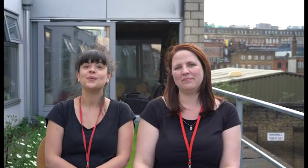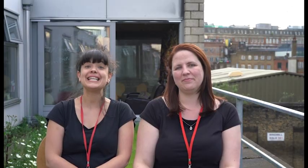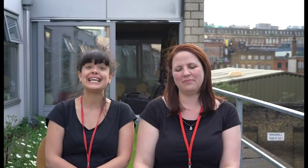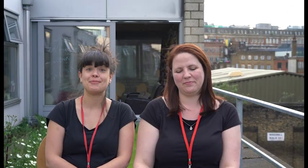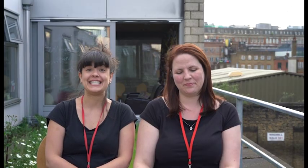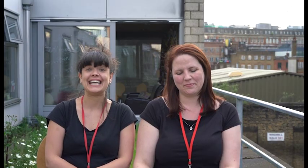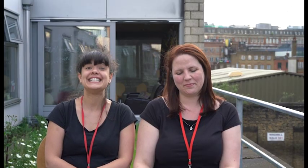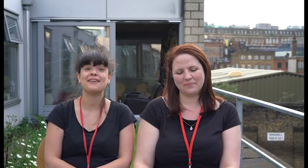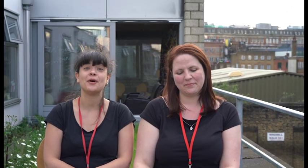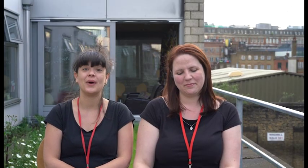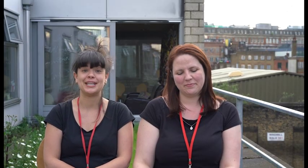We are celebrating Deaf Awareness Week